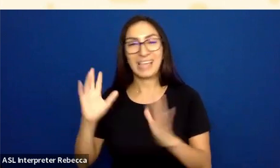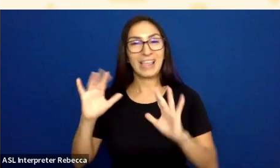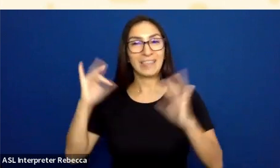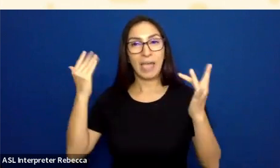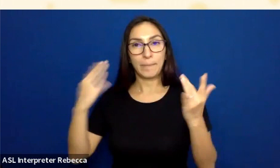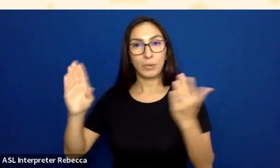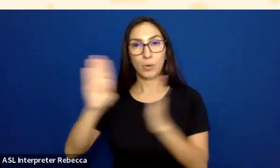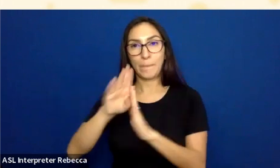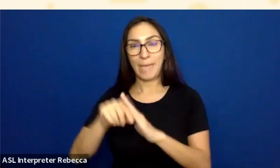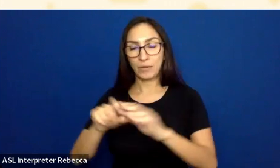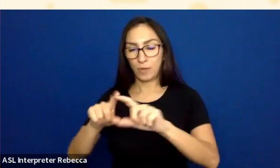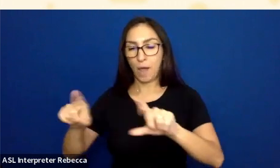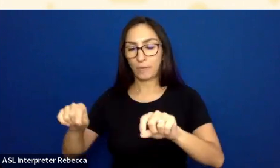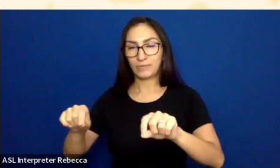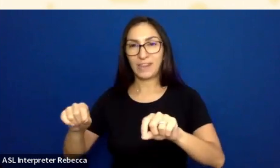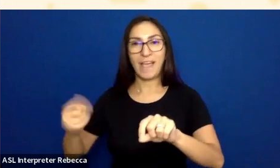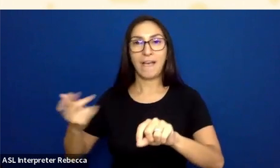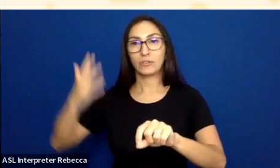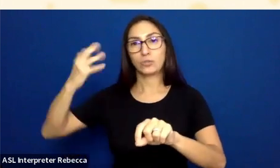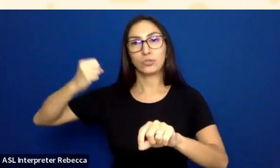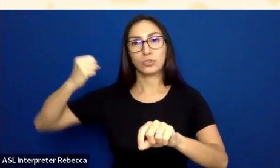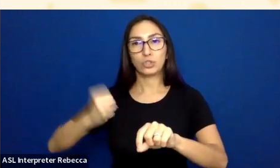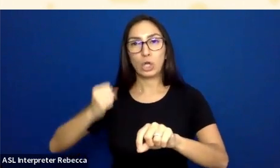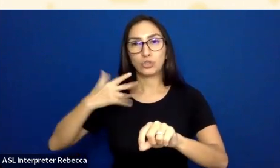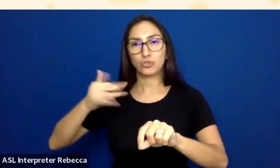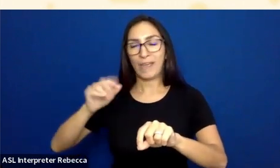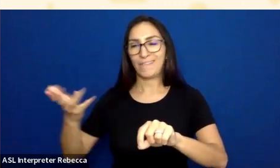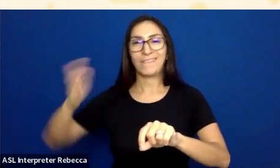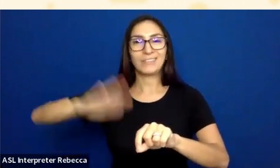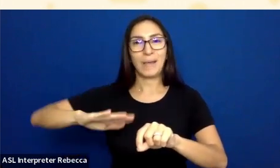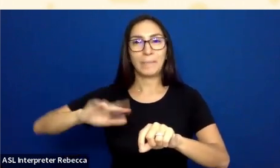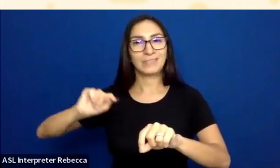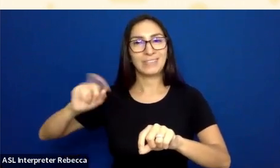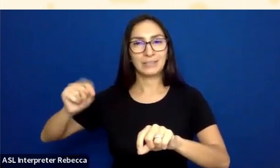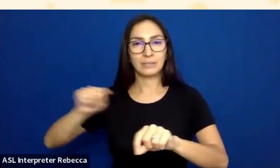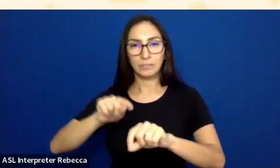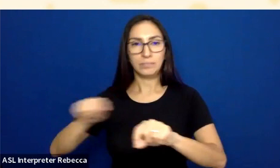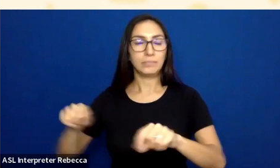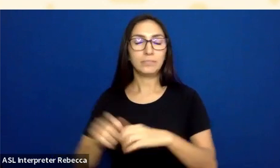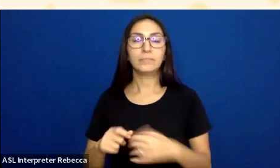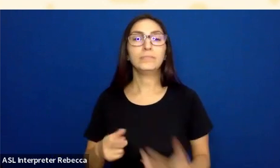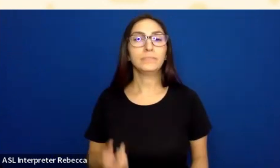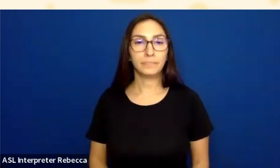That would be the contrast that I would need to test. I'm actually thinking, well, you are kind of stretching for some of these numbers.